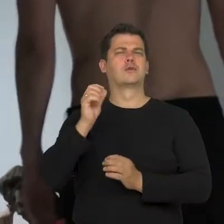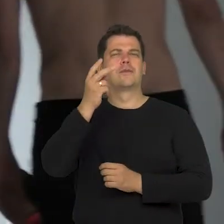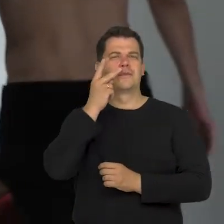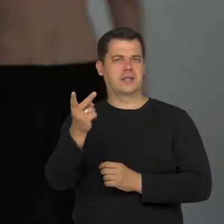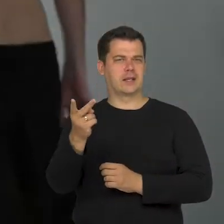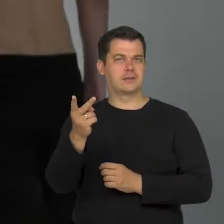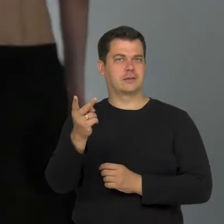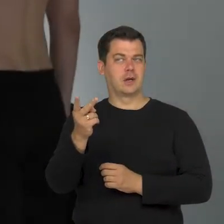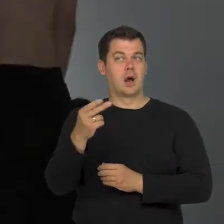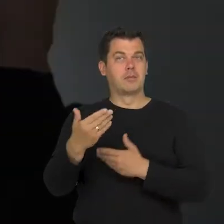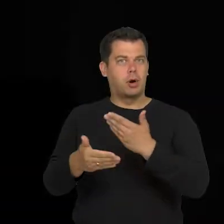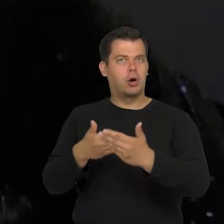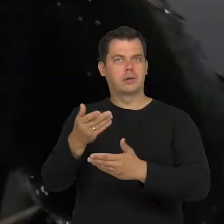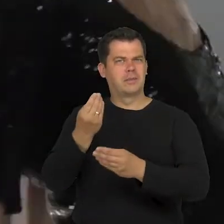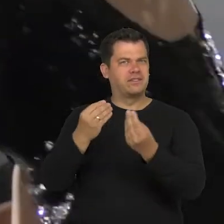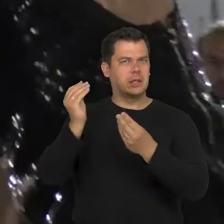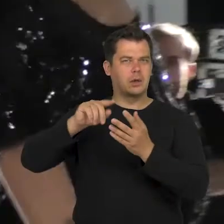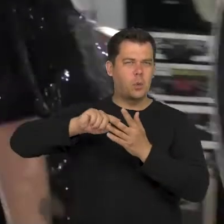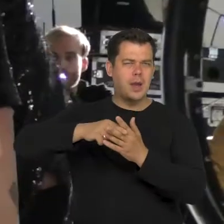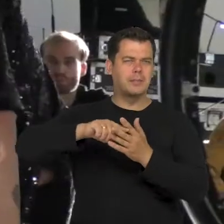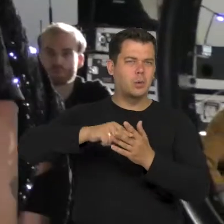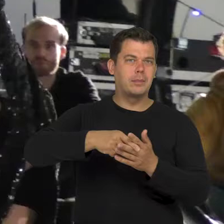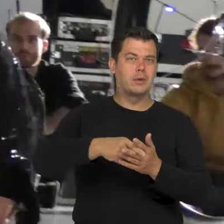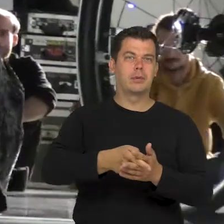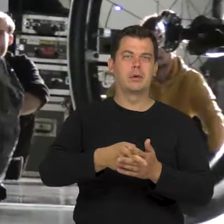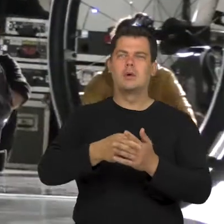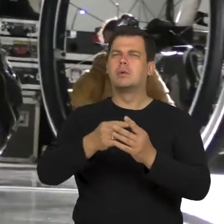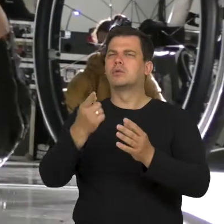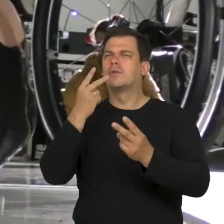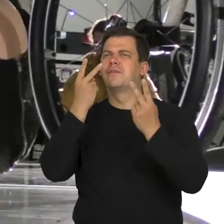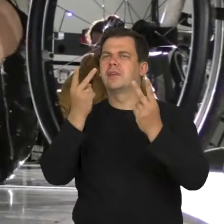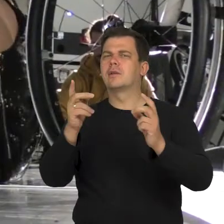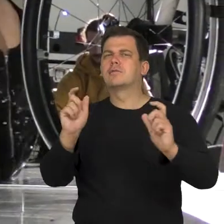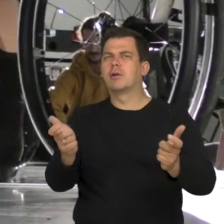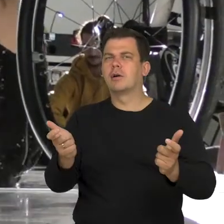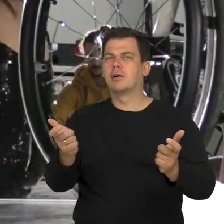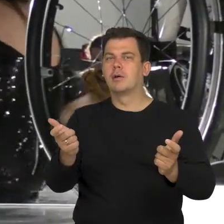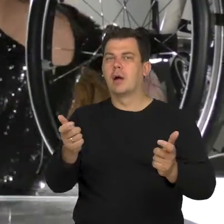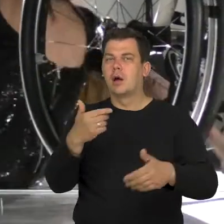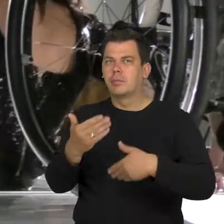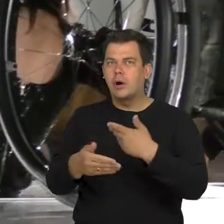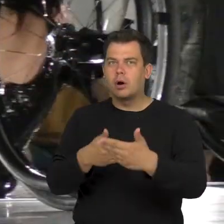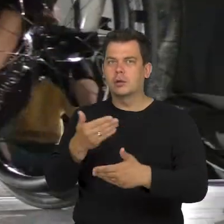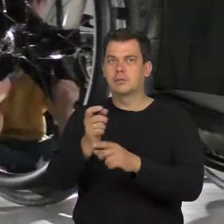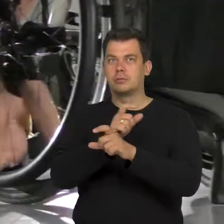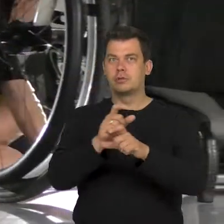we were going deeper: „what do you see? What exactly do you see?”. This actually extended the time of the look,